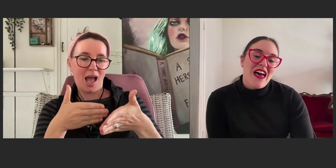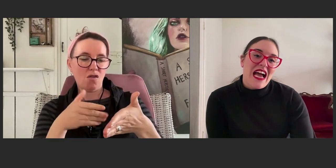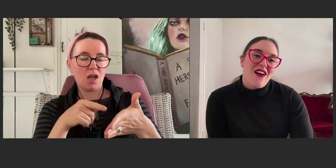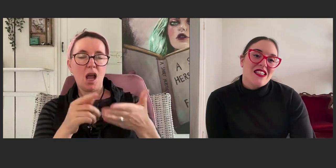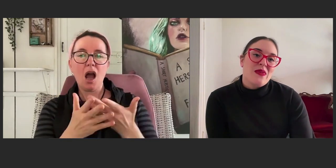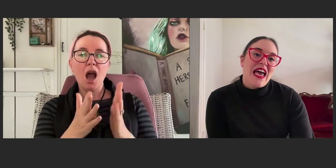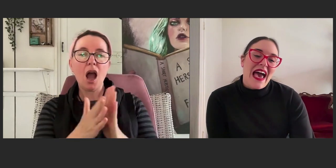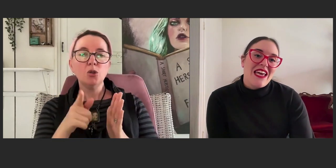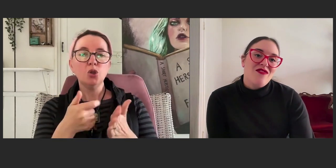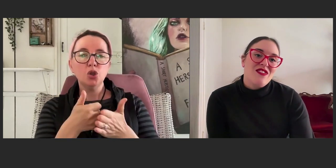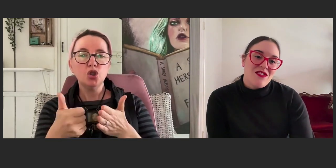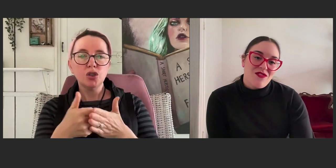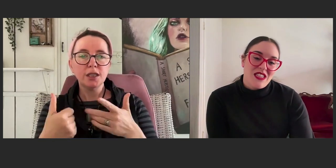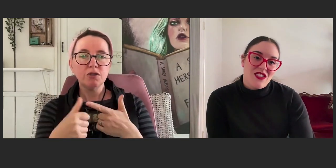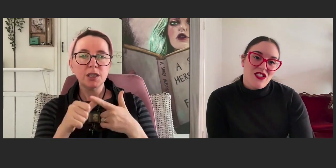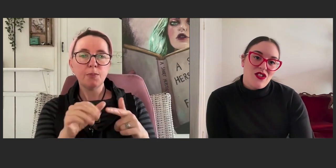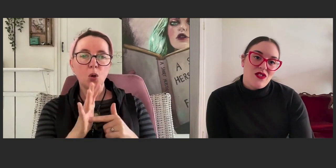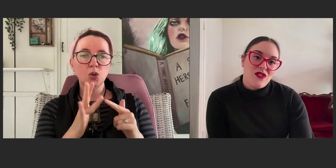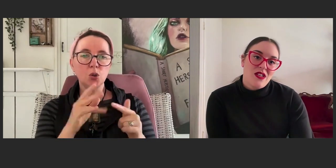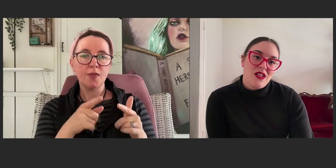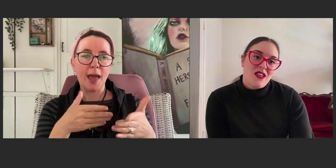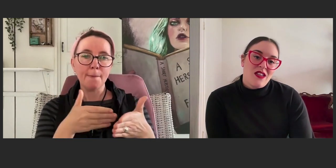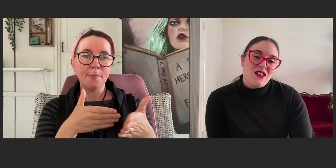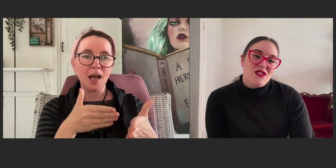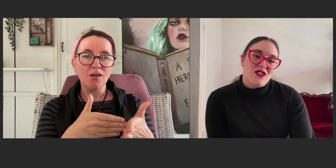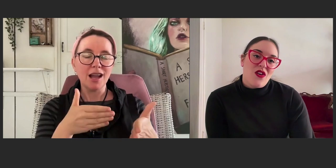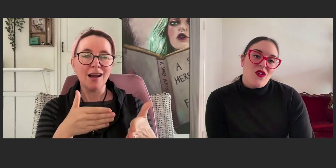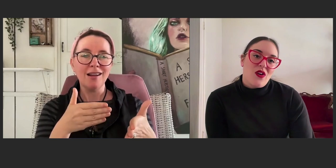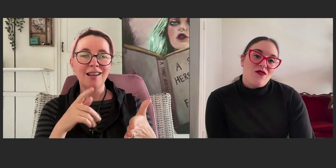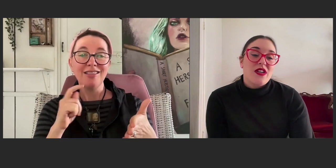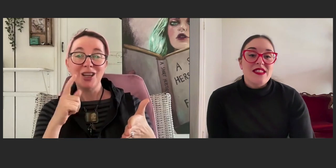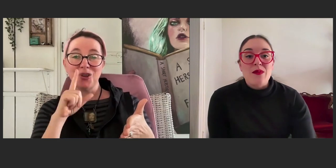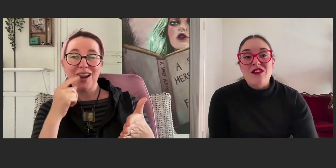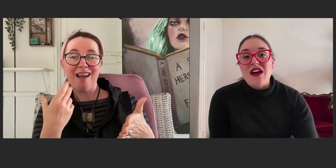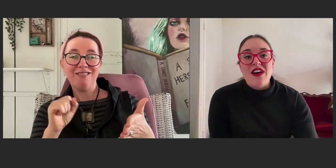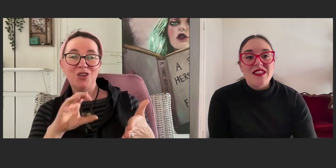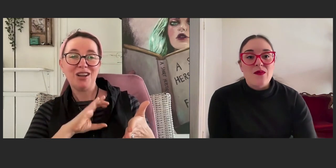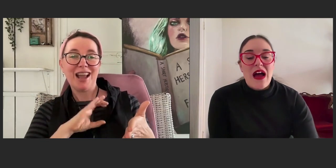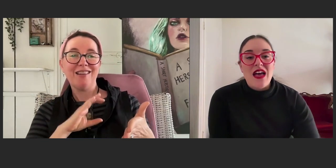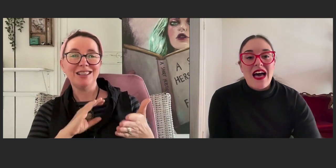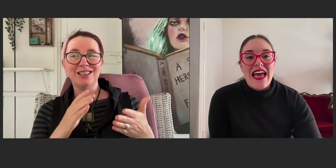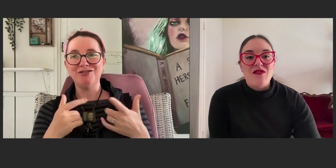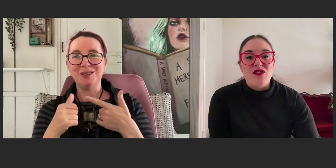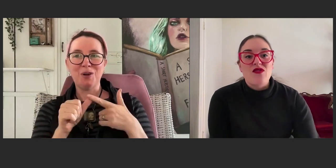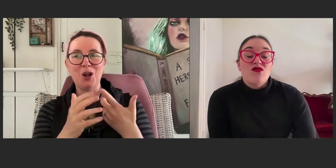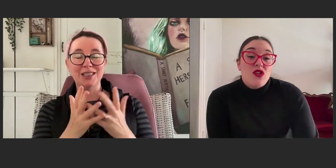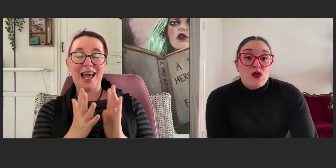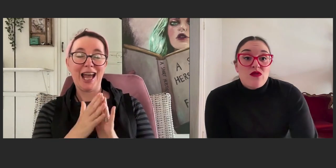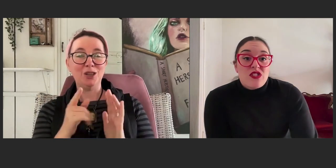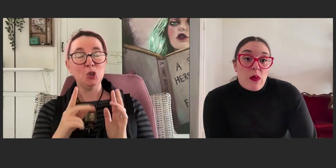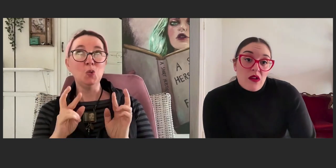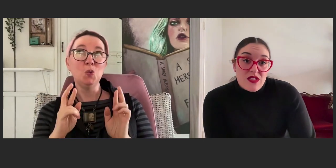that character behave differently to you. So, for example, if I face a barrier and I have a usual response